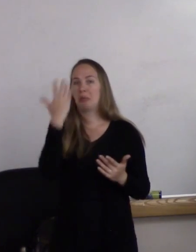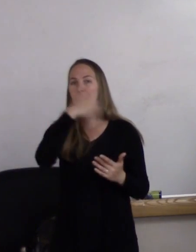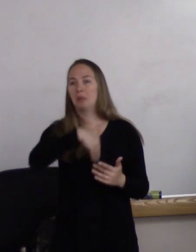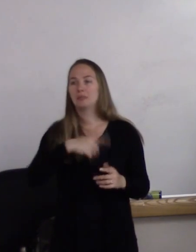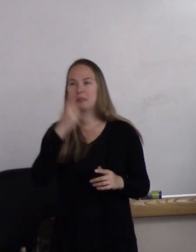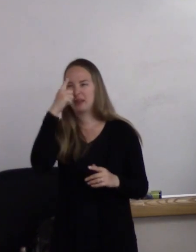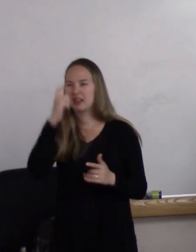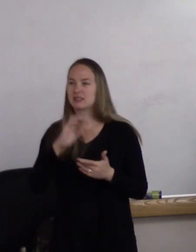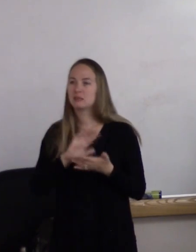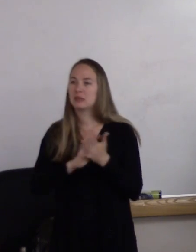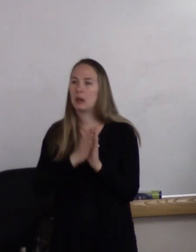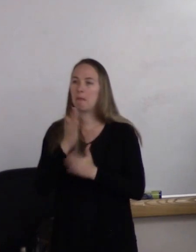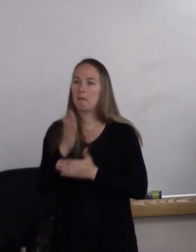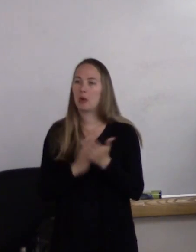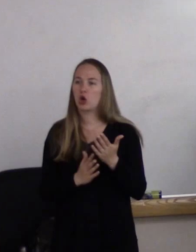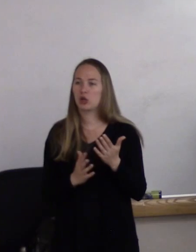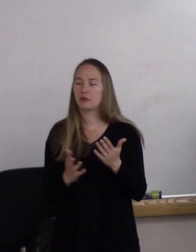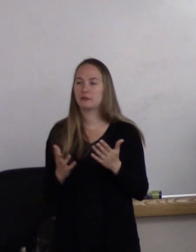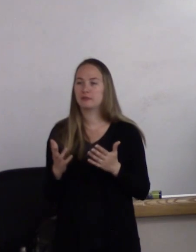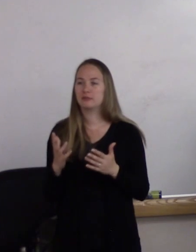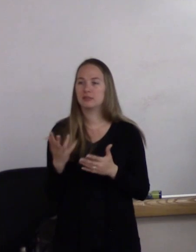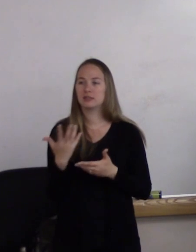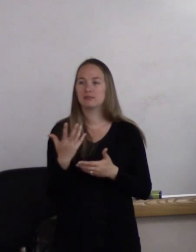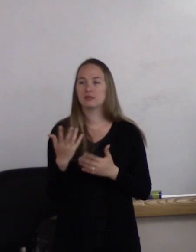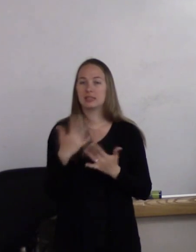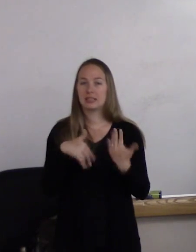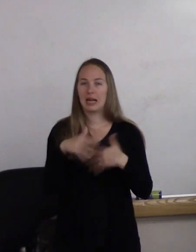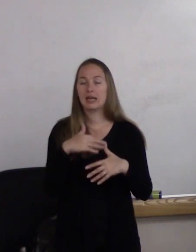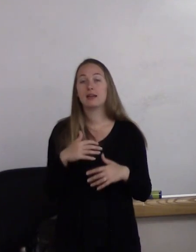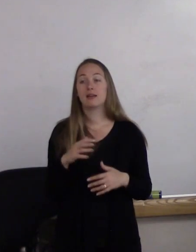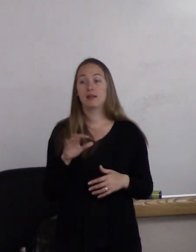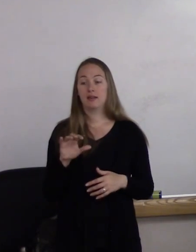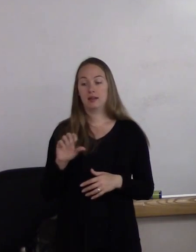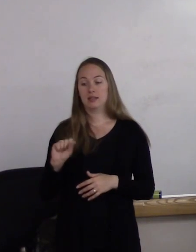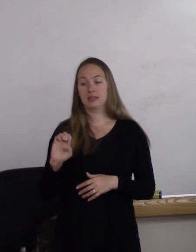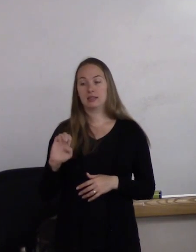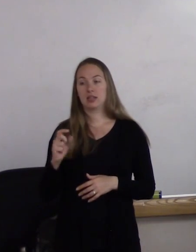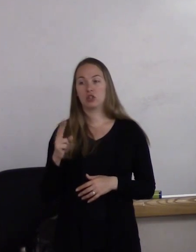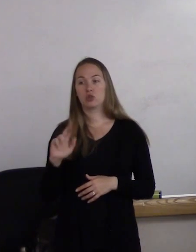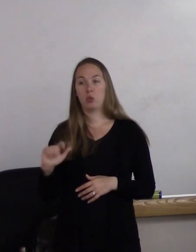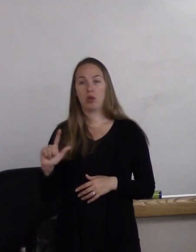kind of part of society and that's sexual orientation. This is who you are physically, spiritually,